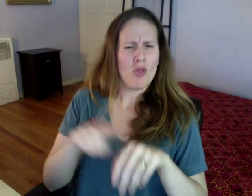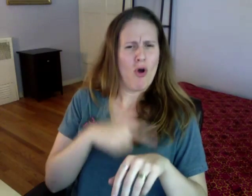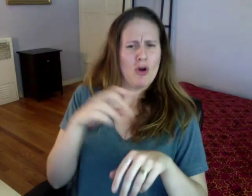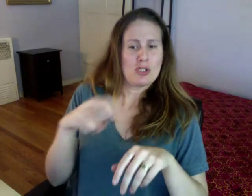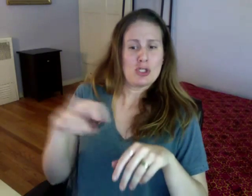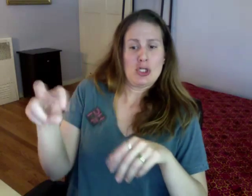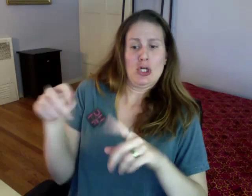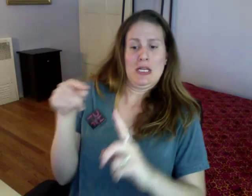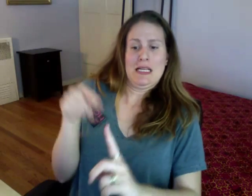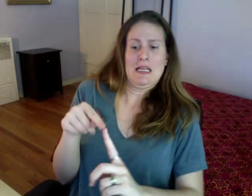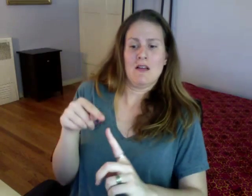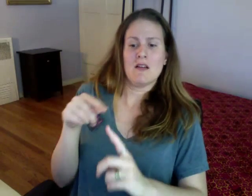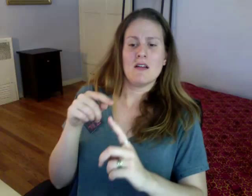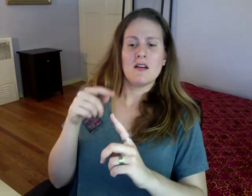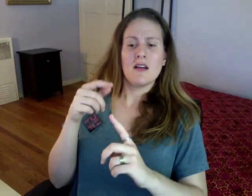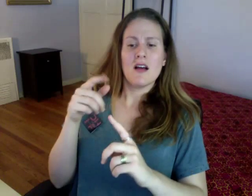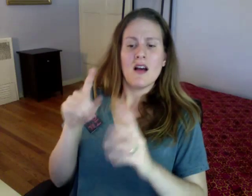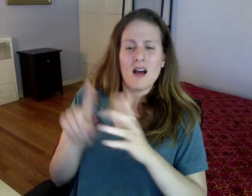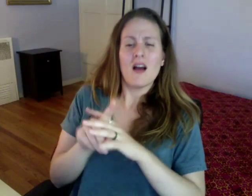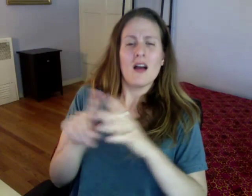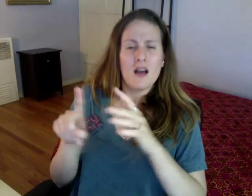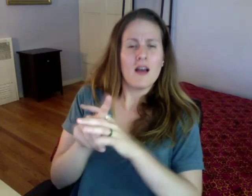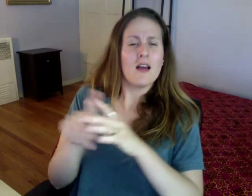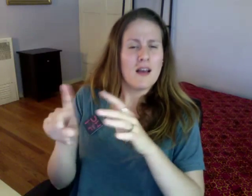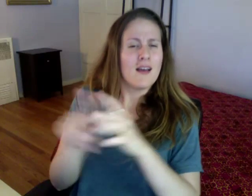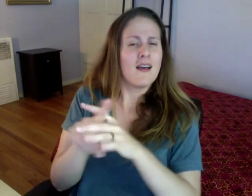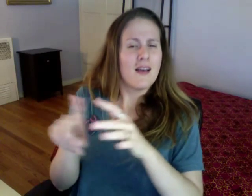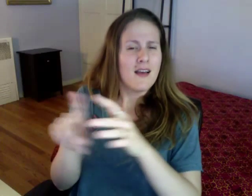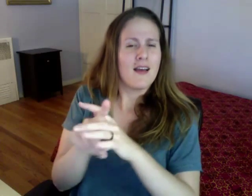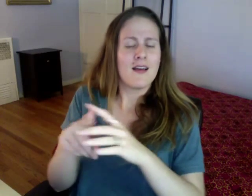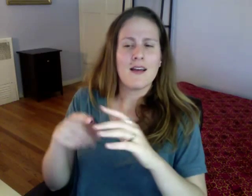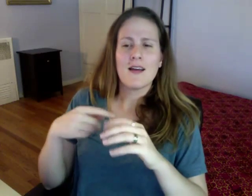A long journey-- where this kept popping up on the way...